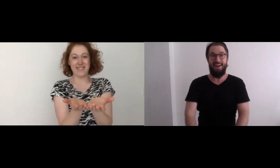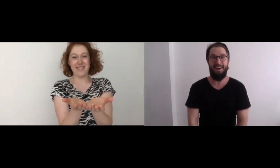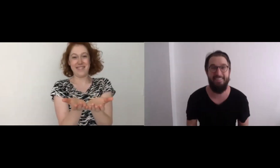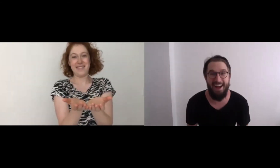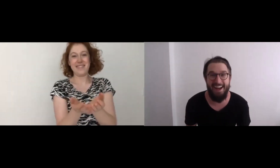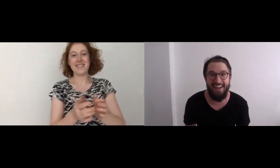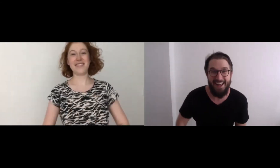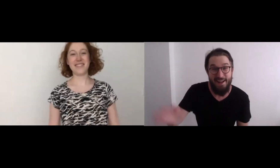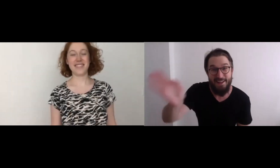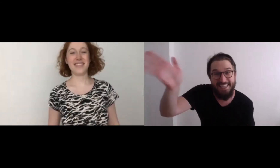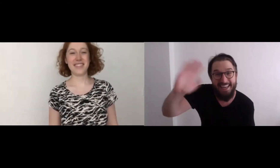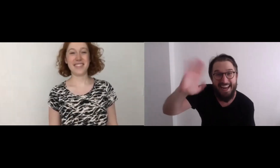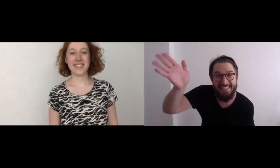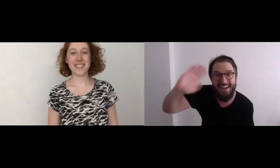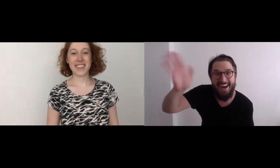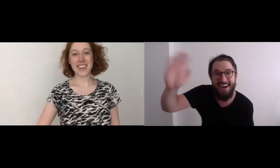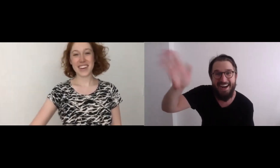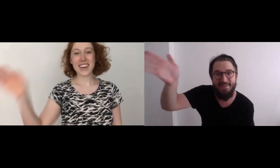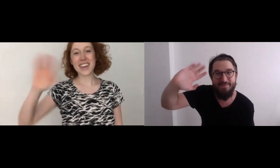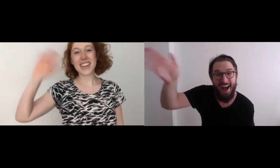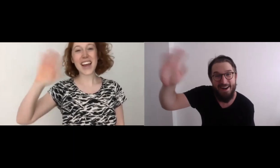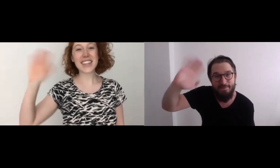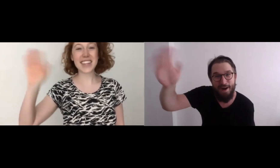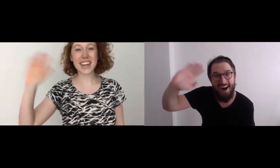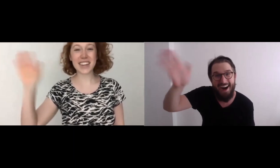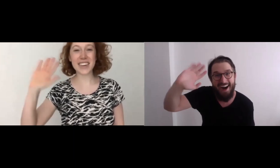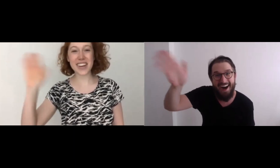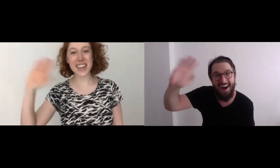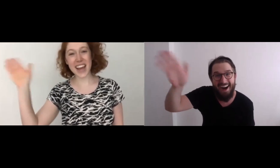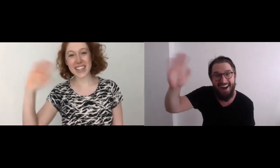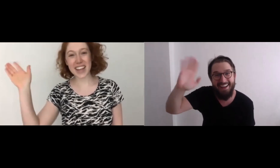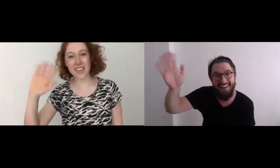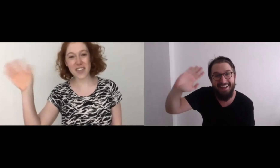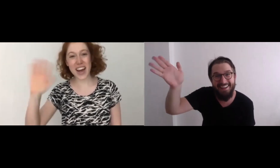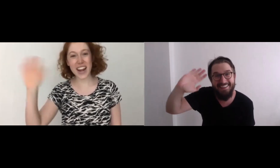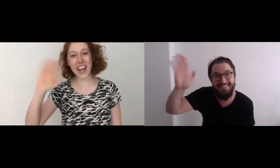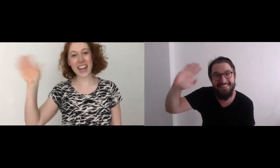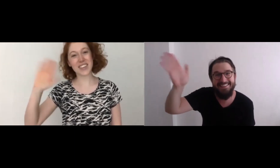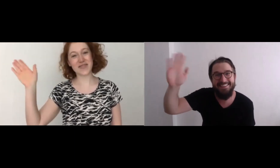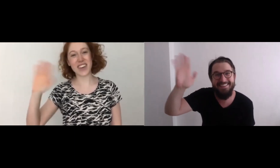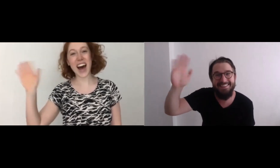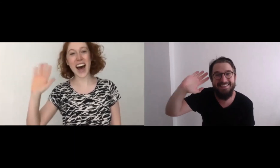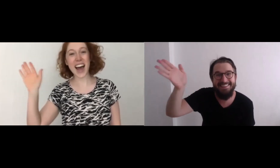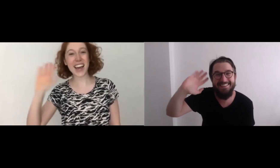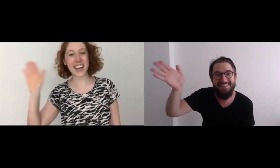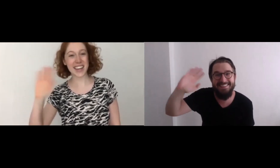Alright, see you next time! Bye! Thanks, everybody! Bye!